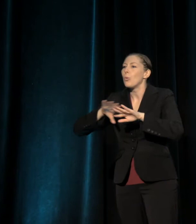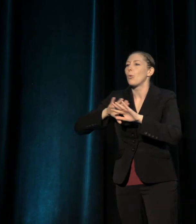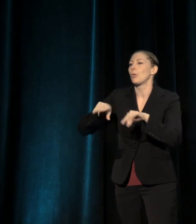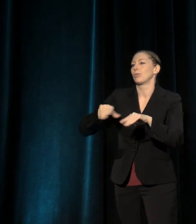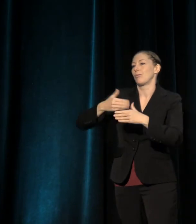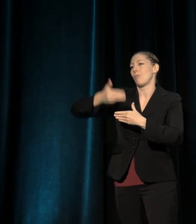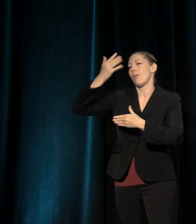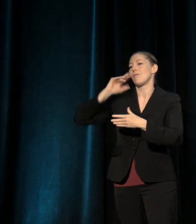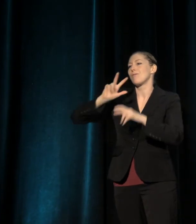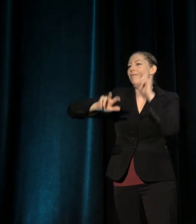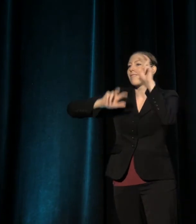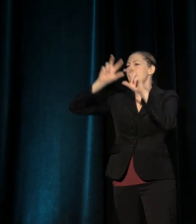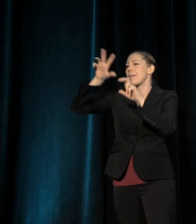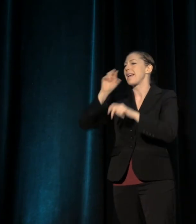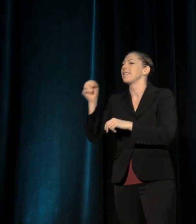and of course, dog parks.